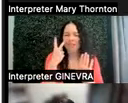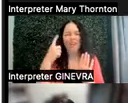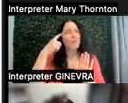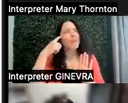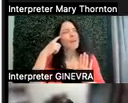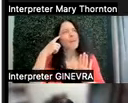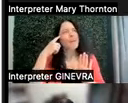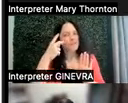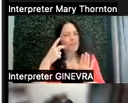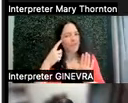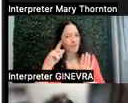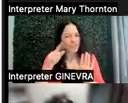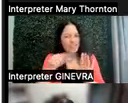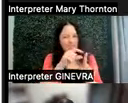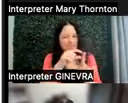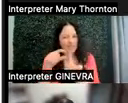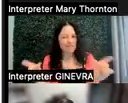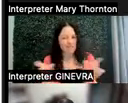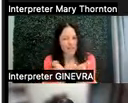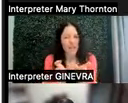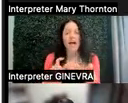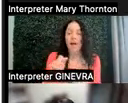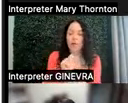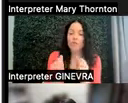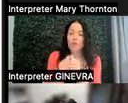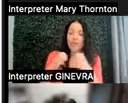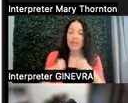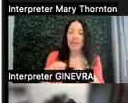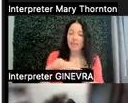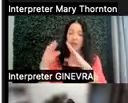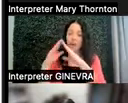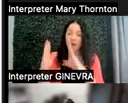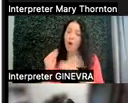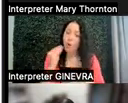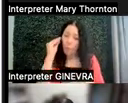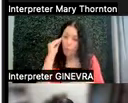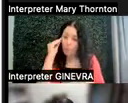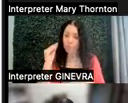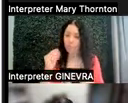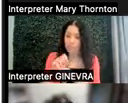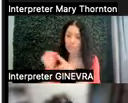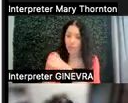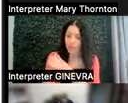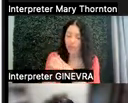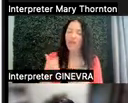worked with a client in the home setting. And we were working on emptying the dishwasher, it's a little bit of a different type of programming,